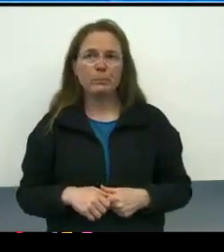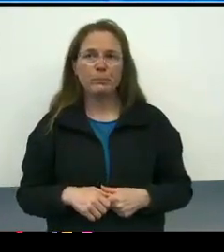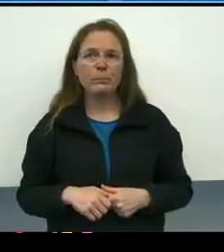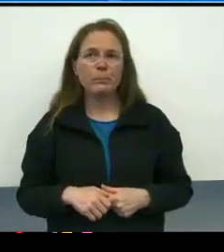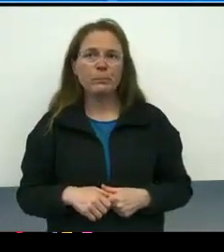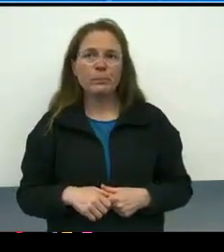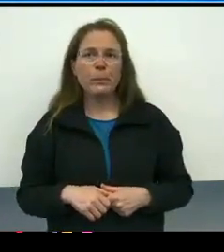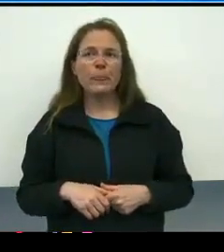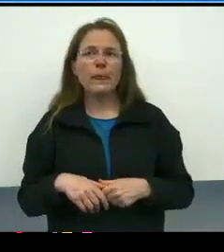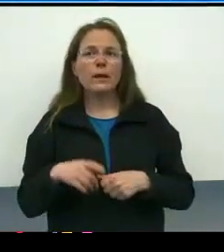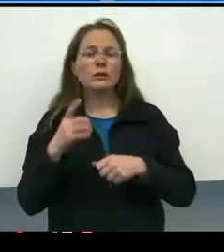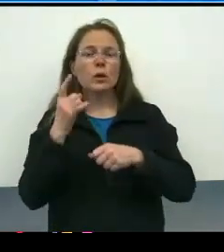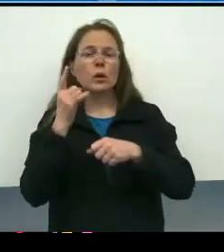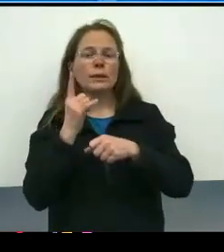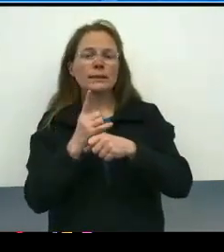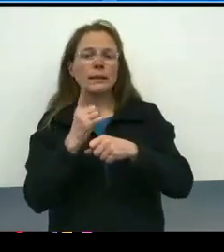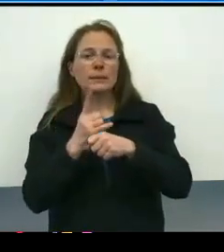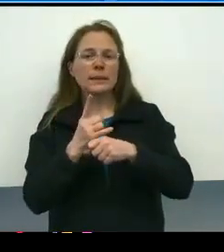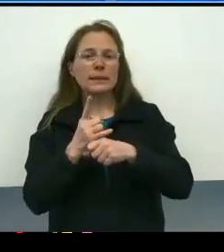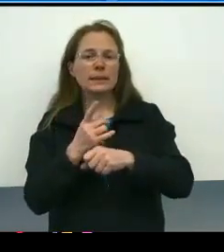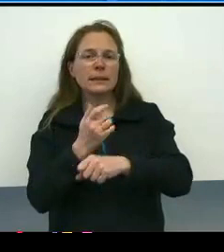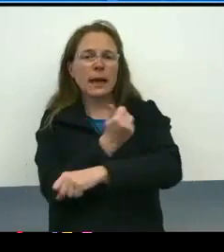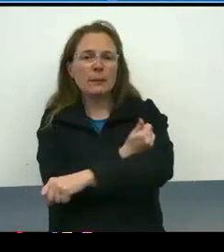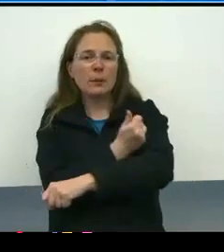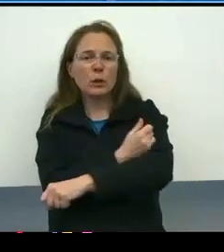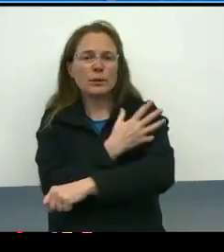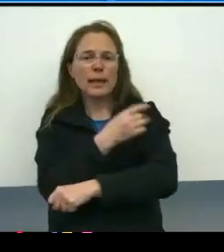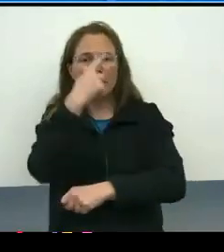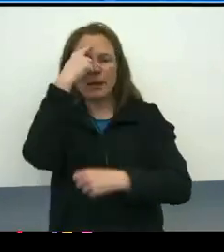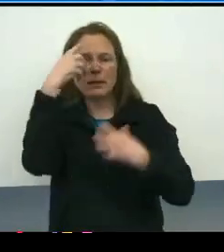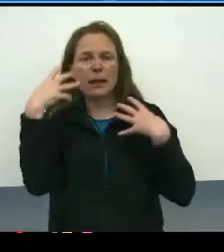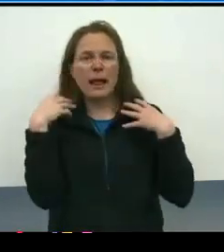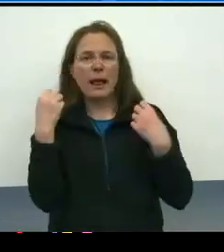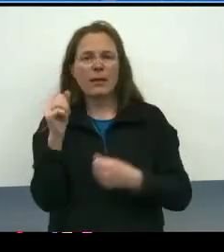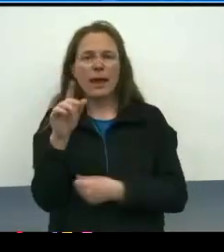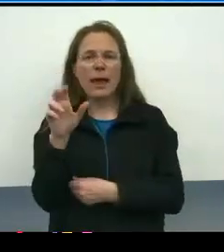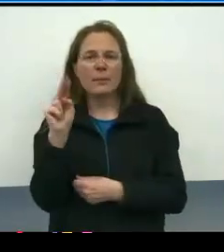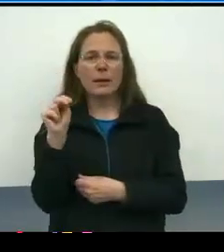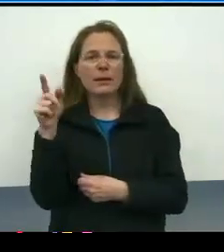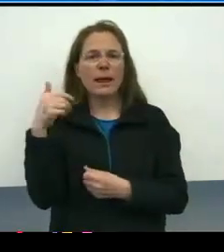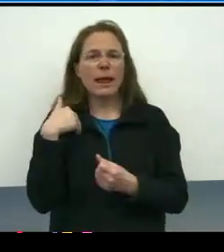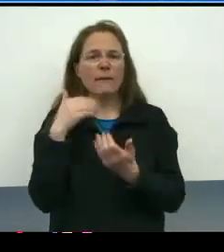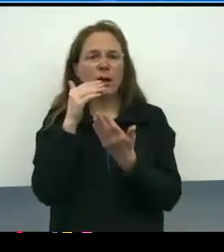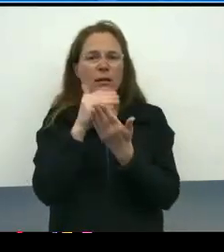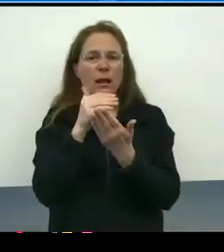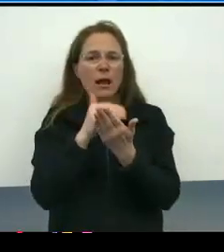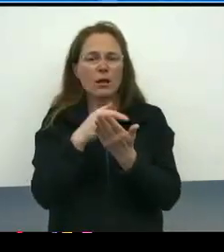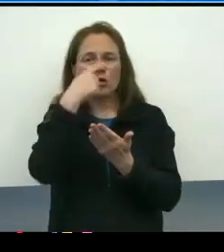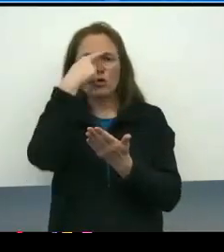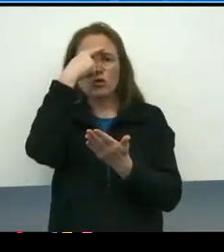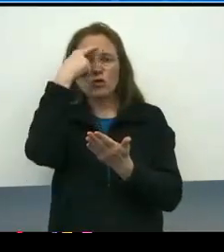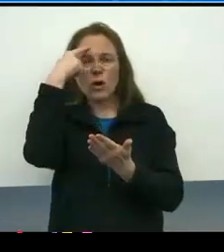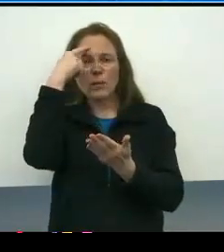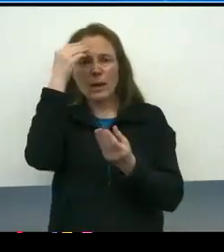and Mental Health Services Administration has outlined for us all what these trauma-informed principles are,